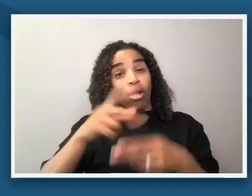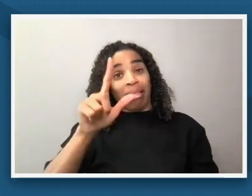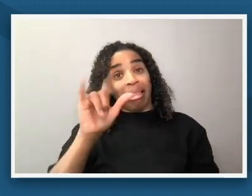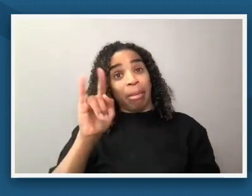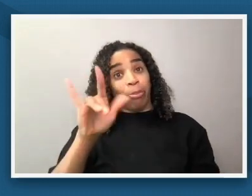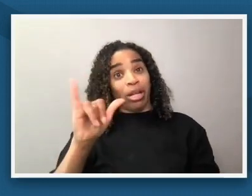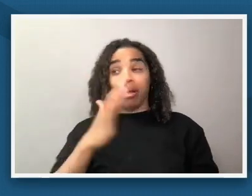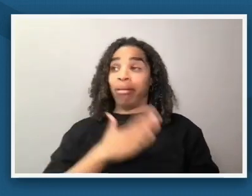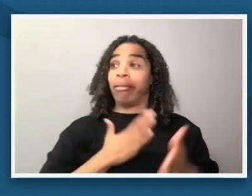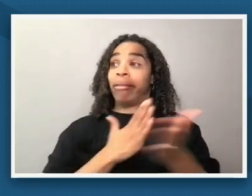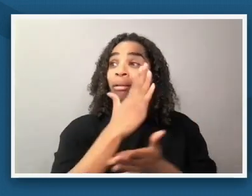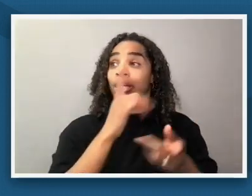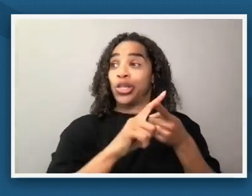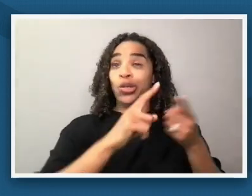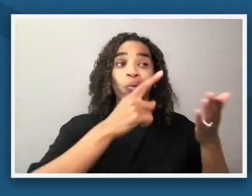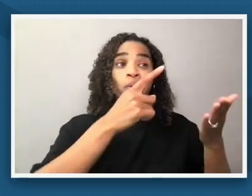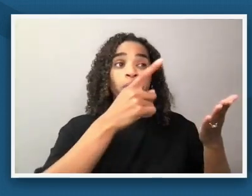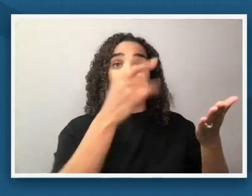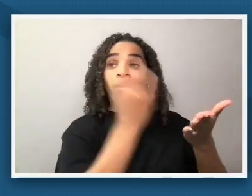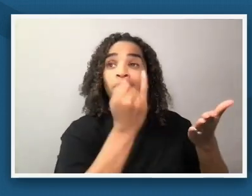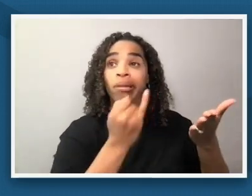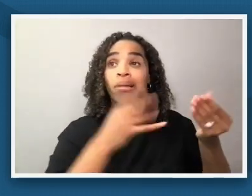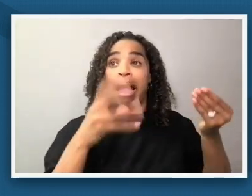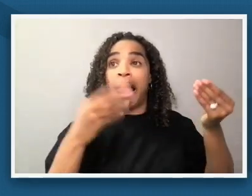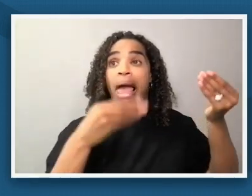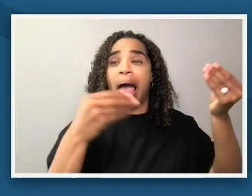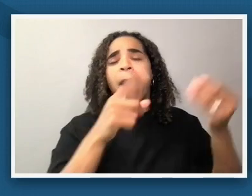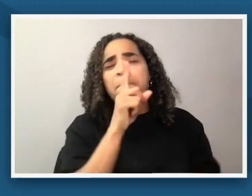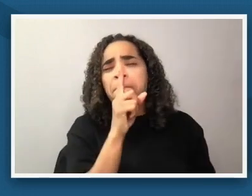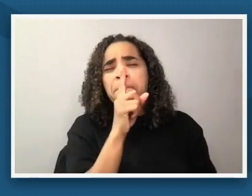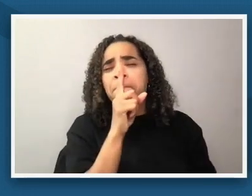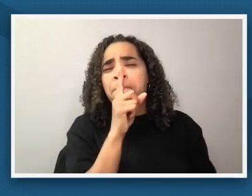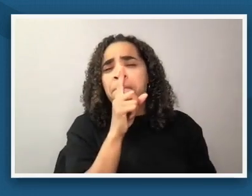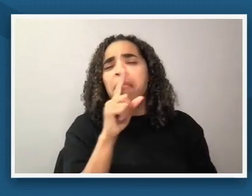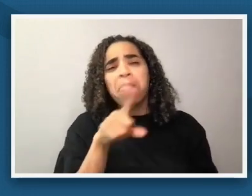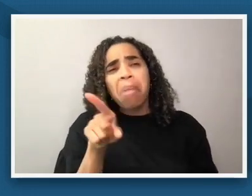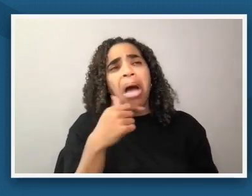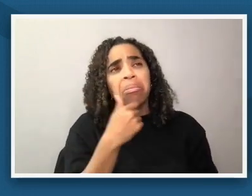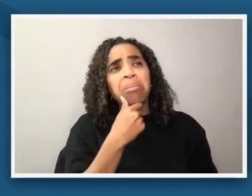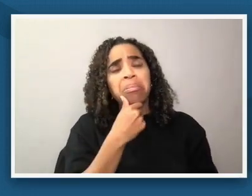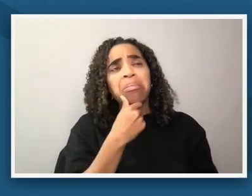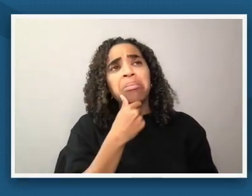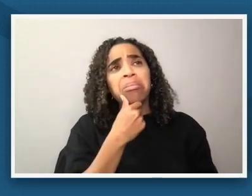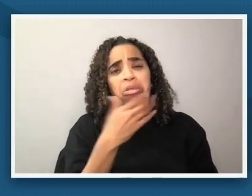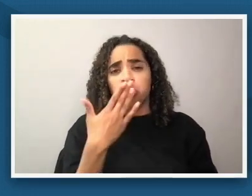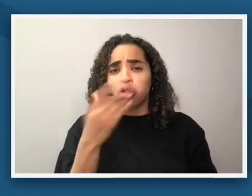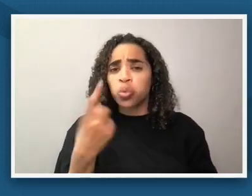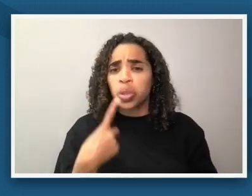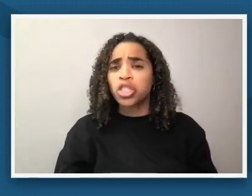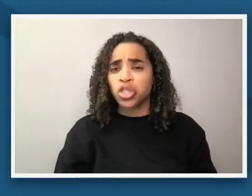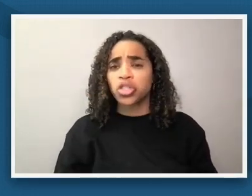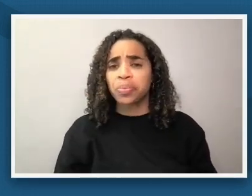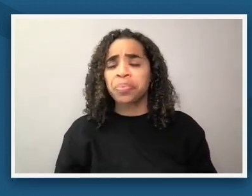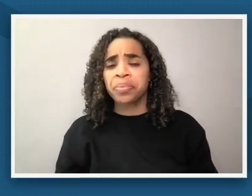i mean it is it's it's something it's something to consider um and i